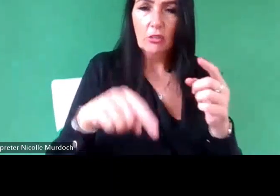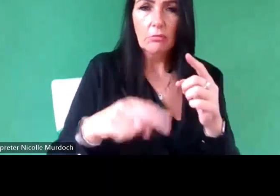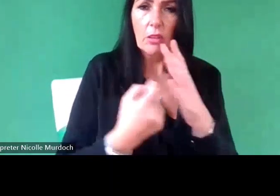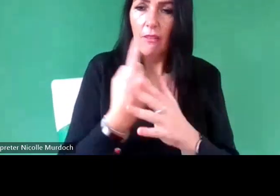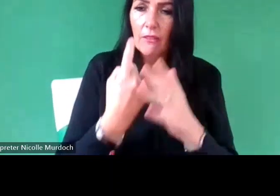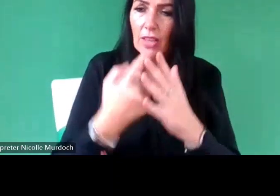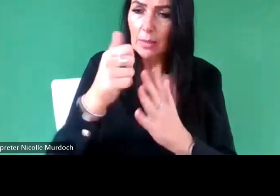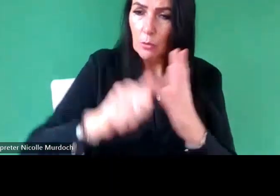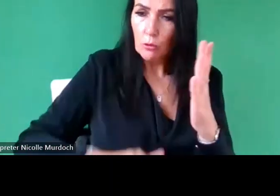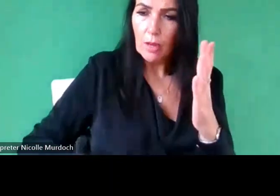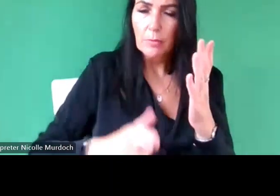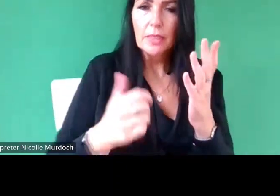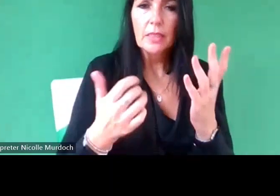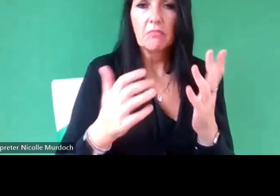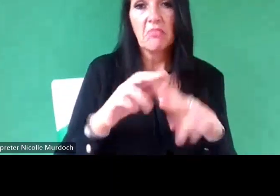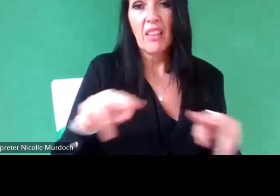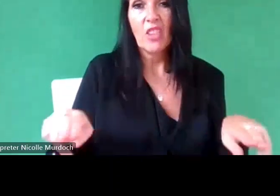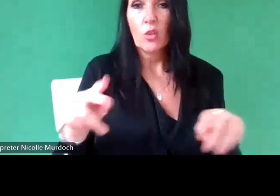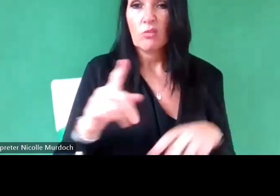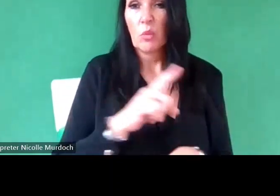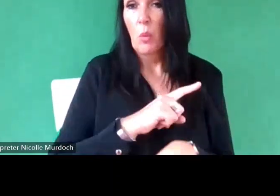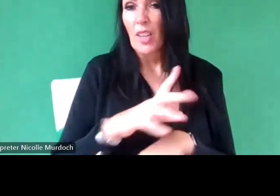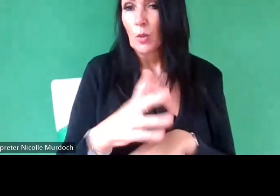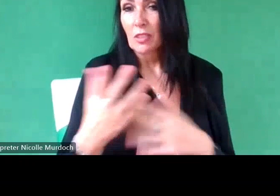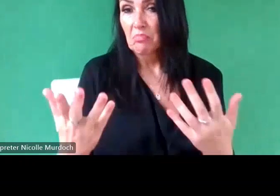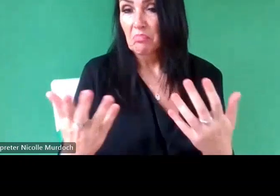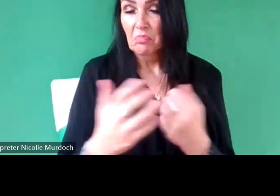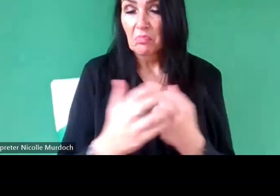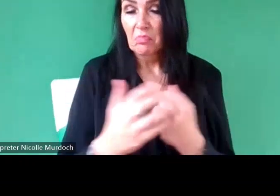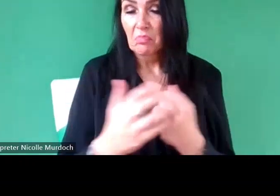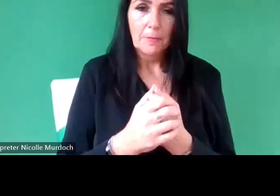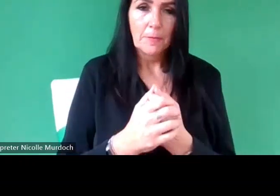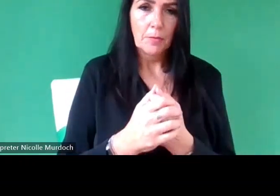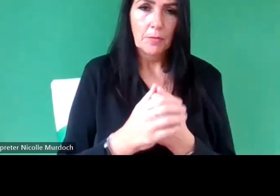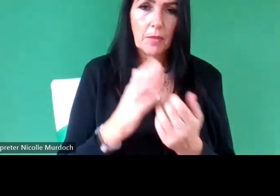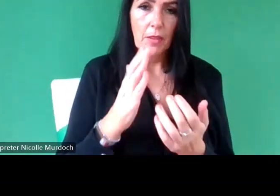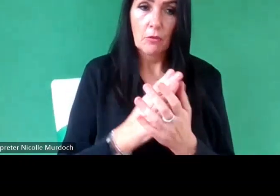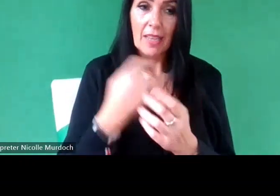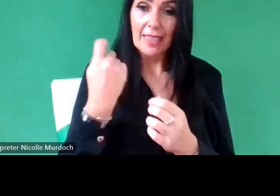like if if not then why because I think we found it most successful people can feel ownership of